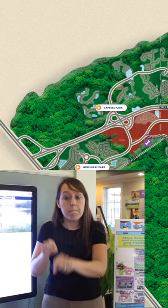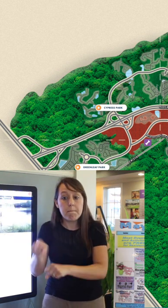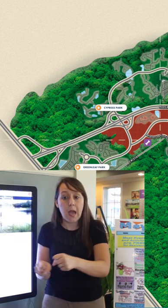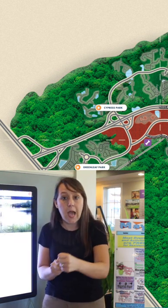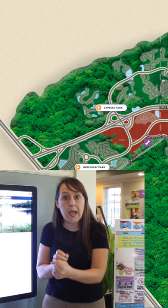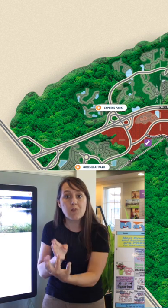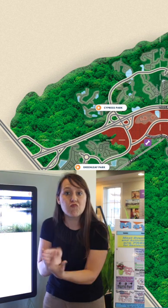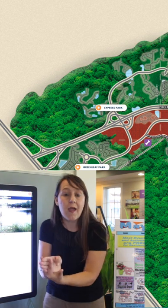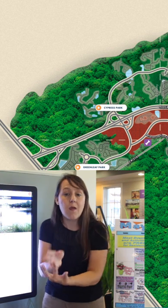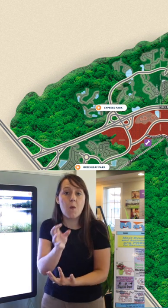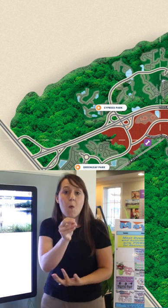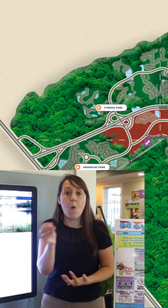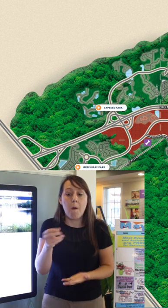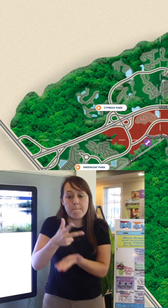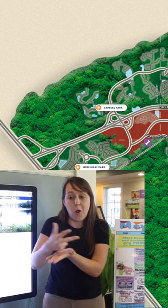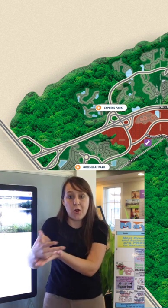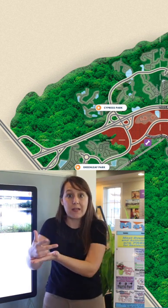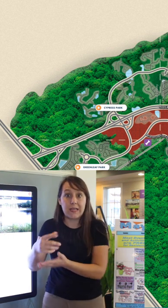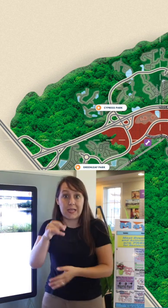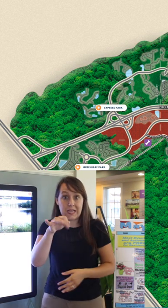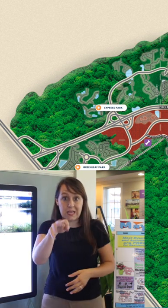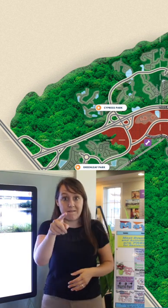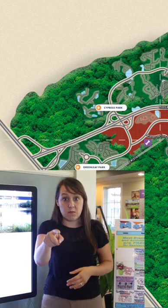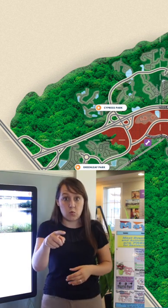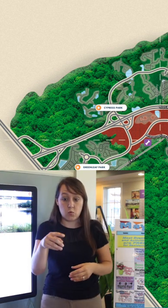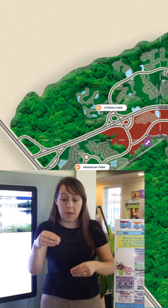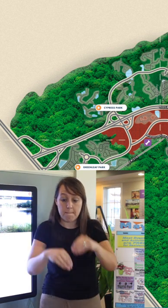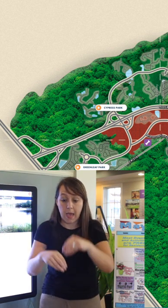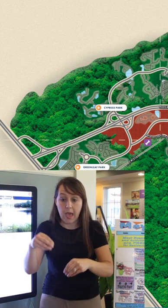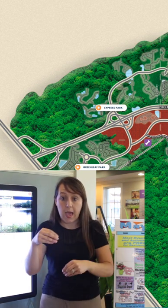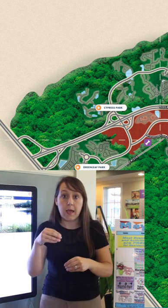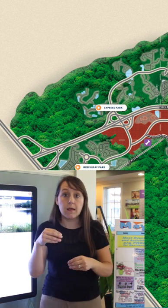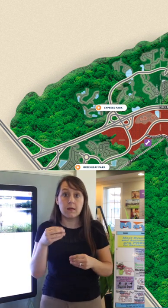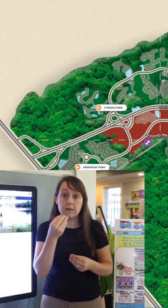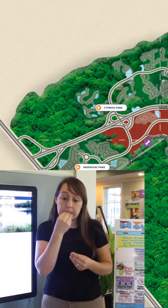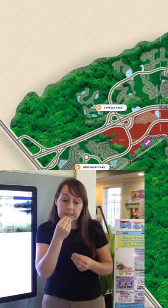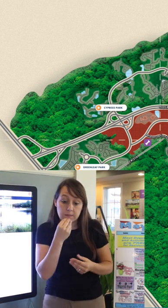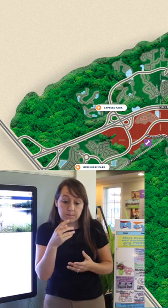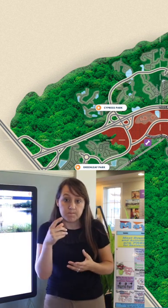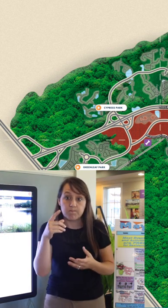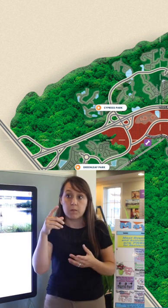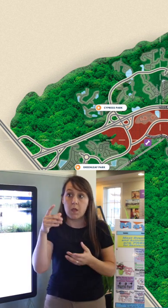So if you pack a picnic during your hike or your bike ride down or your kayak ride down,